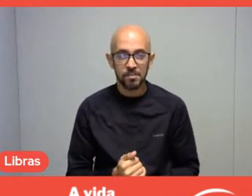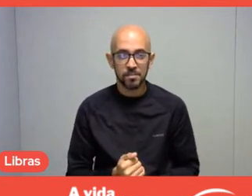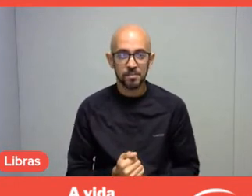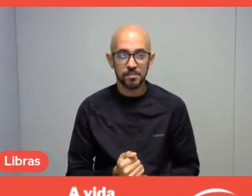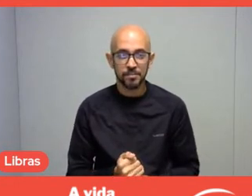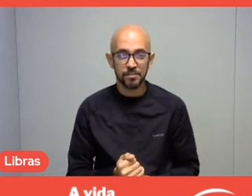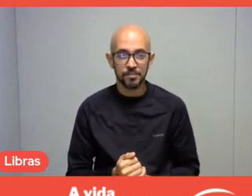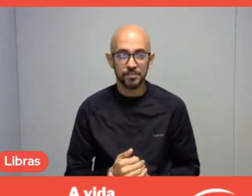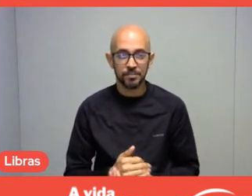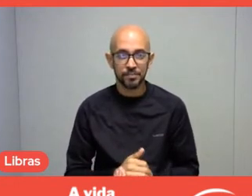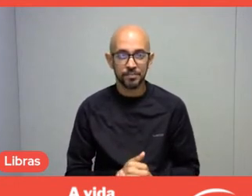Can you hear me well?